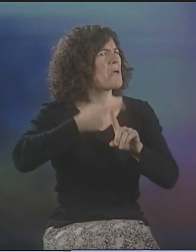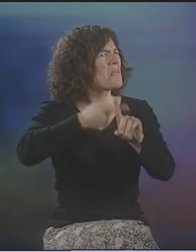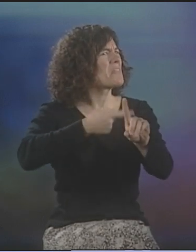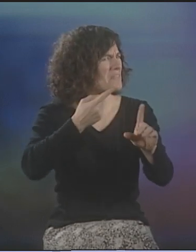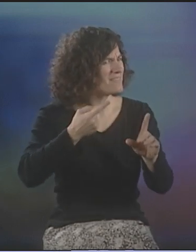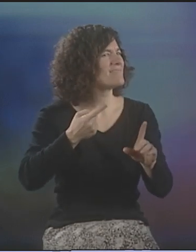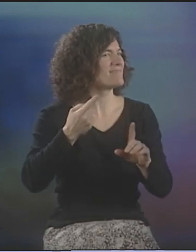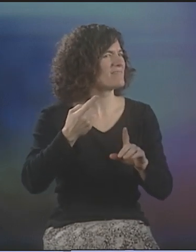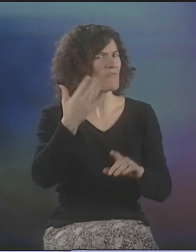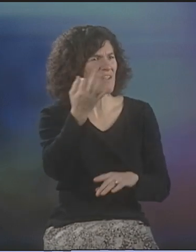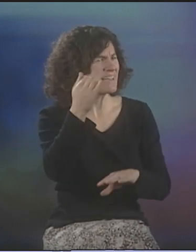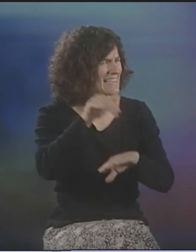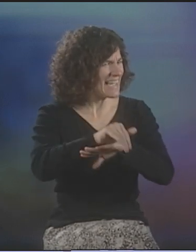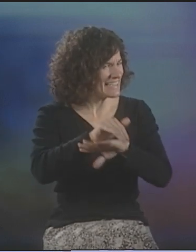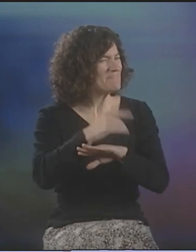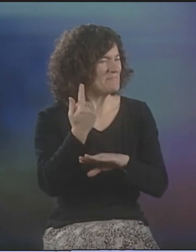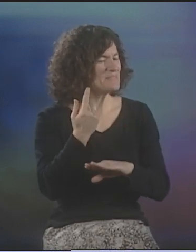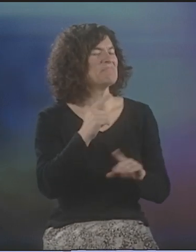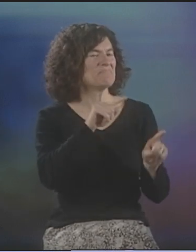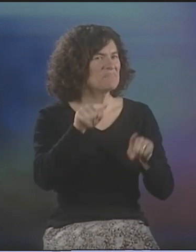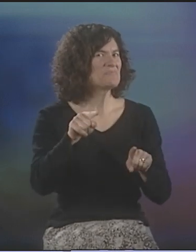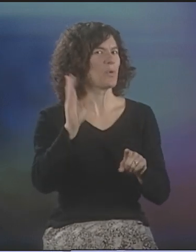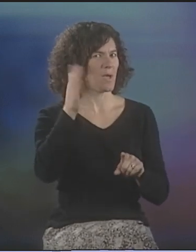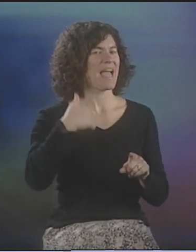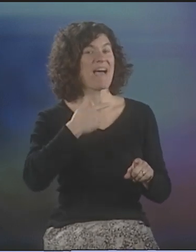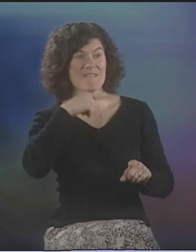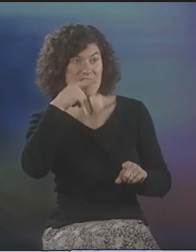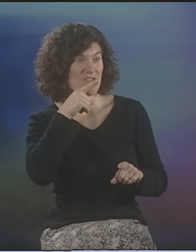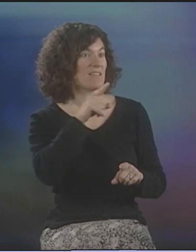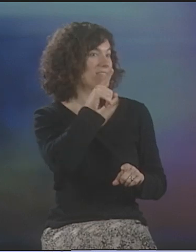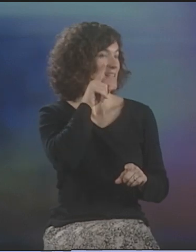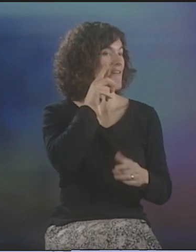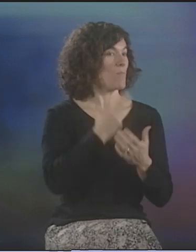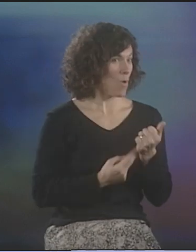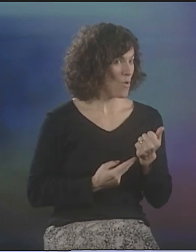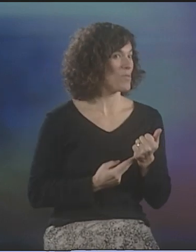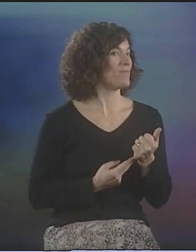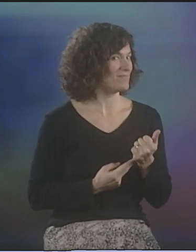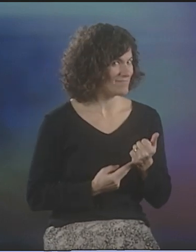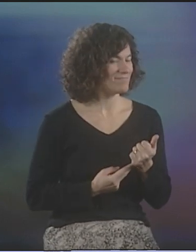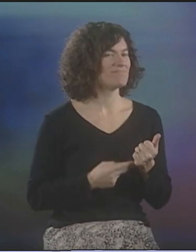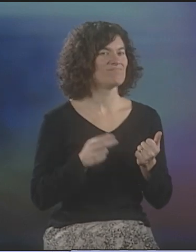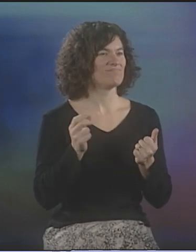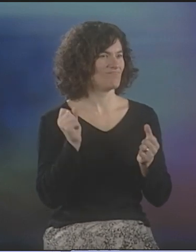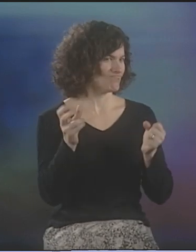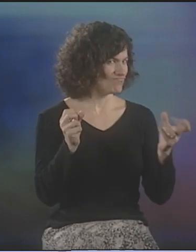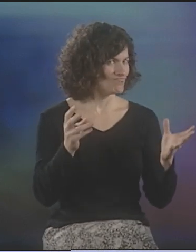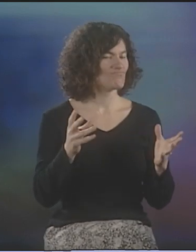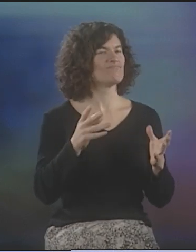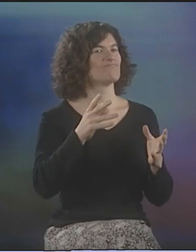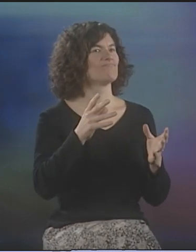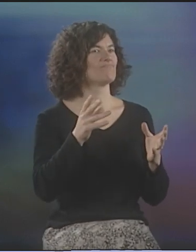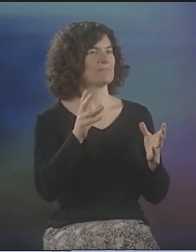FRIDAY NIGHTS OR SOMETHING LIKE THAT. AND THEY WOULD HAVE A HEARING AND A DEAF POET, BOTH OF THEM PERFORMING IN TURN,